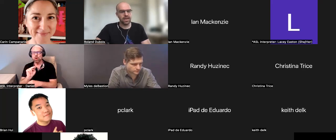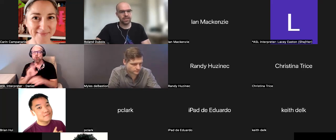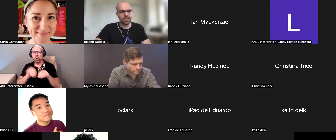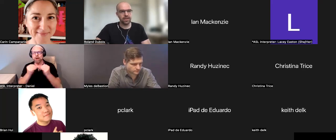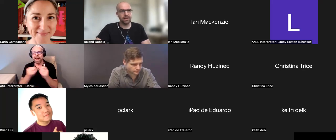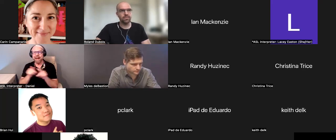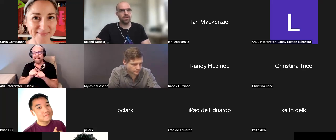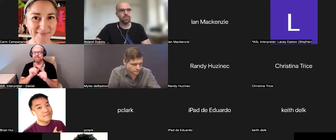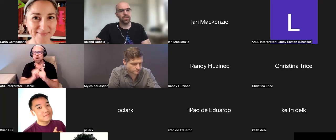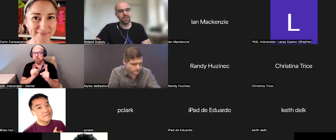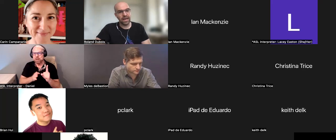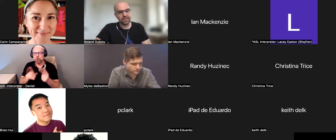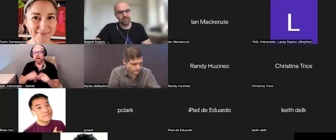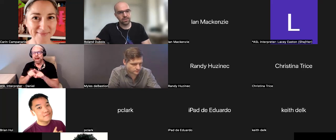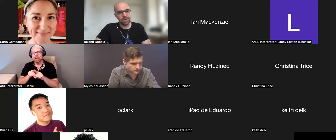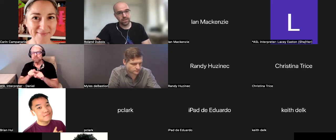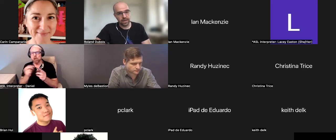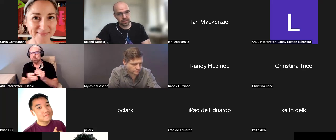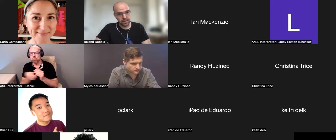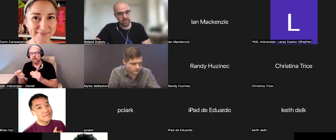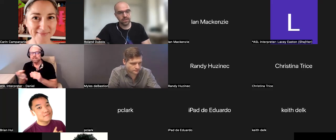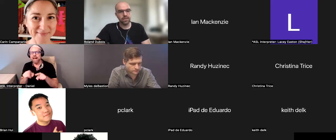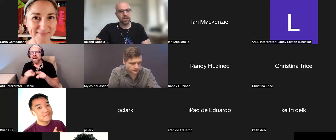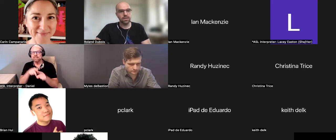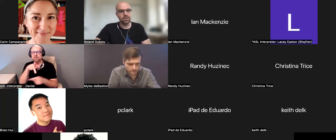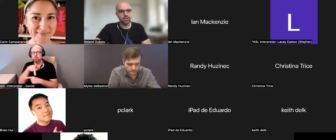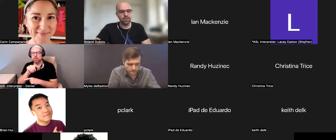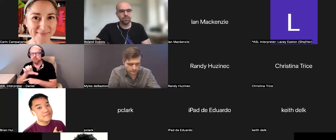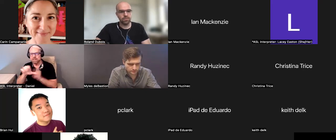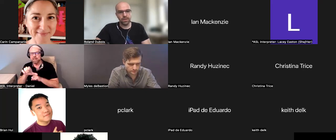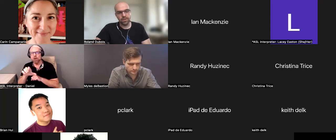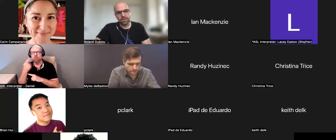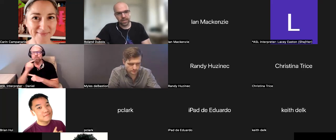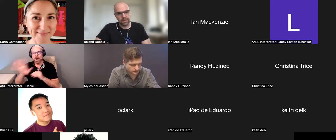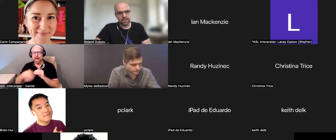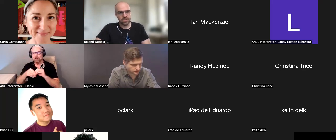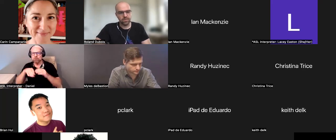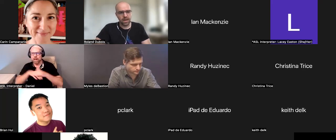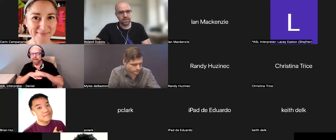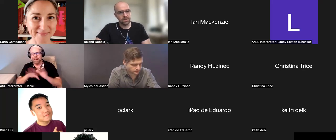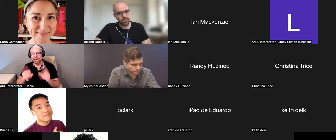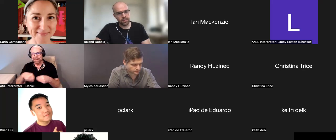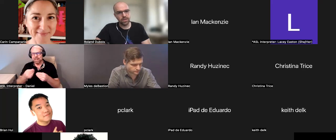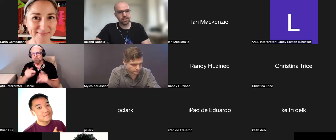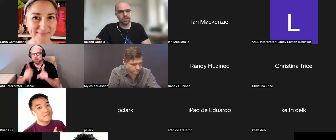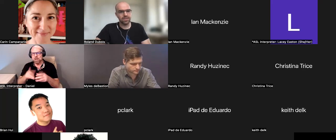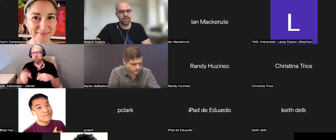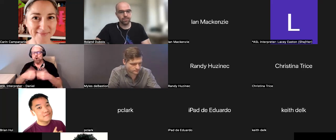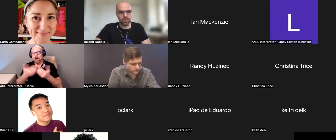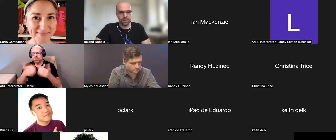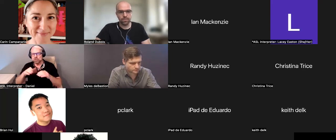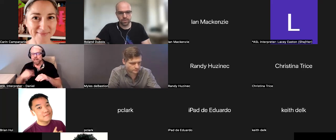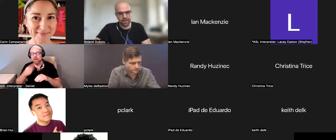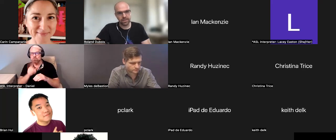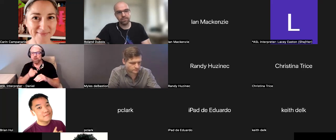as a point of access, to give people a chance to ask deeper questions and put in perspective